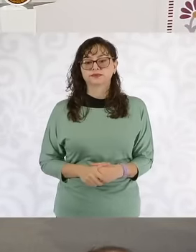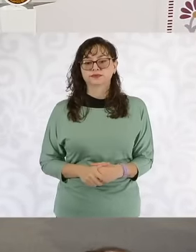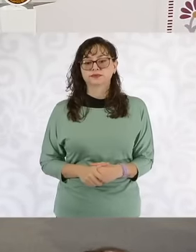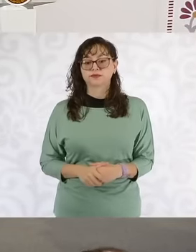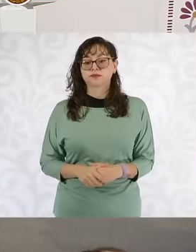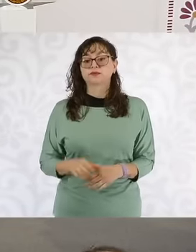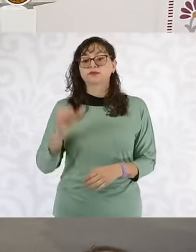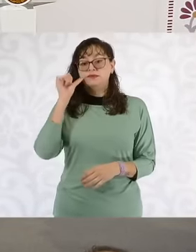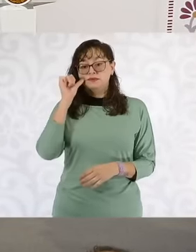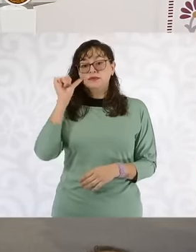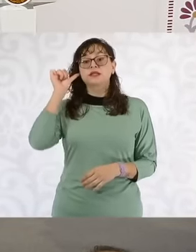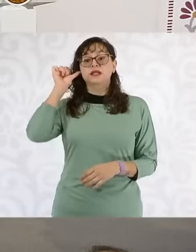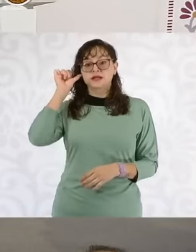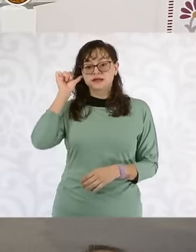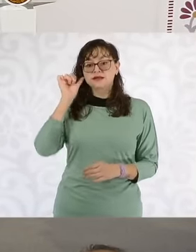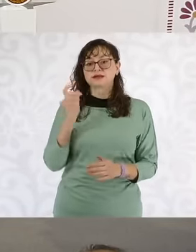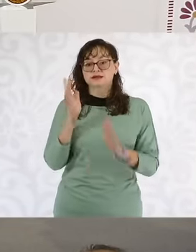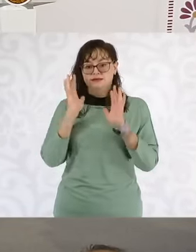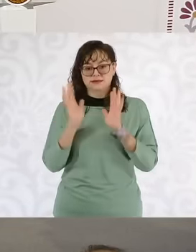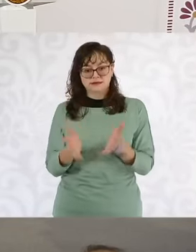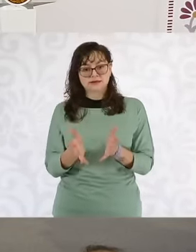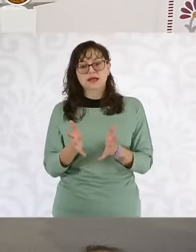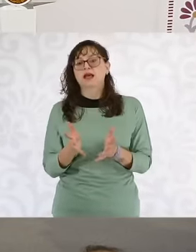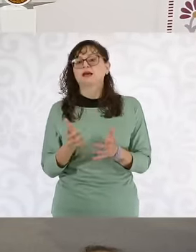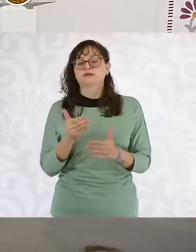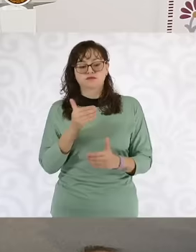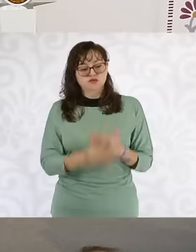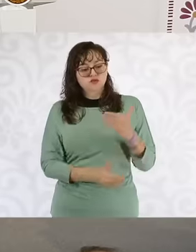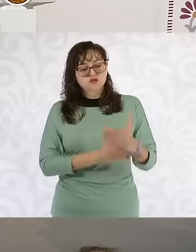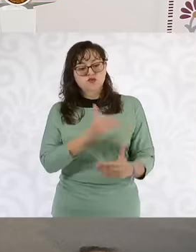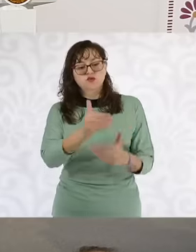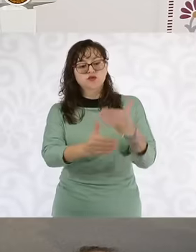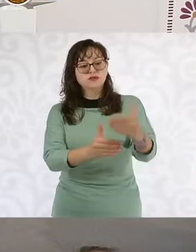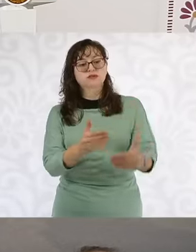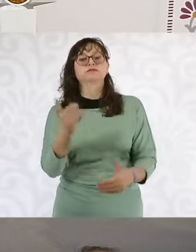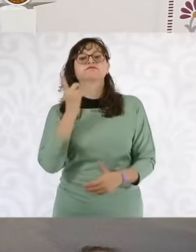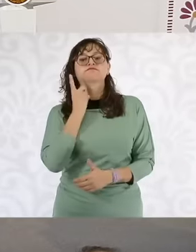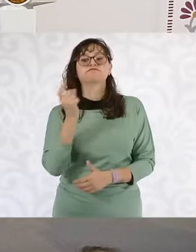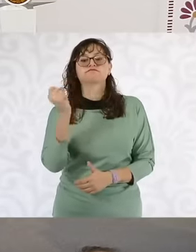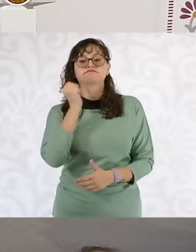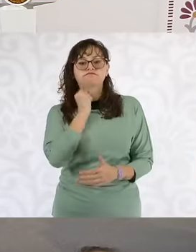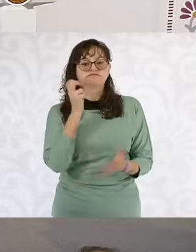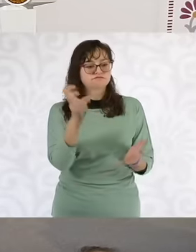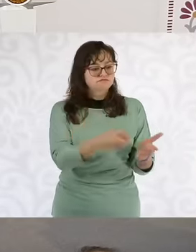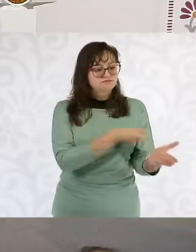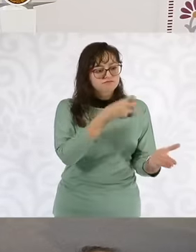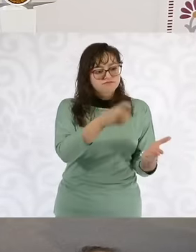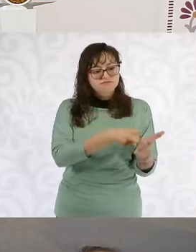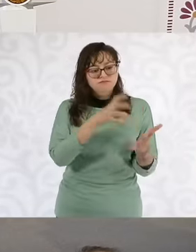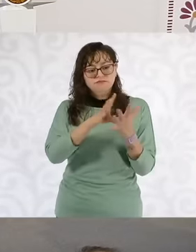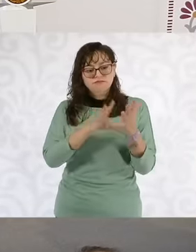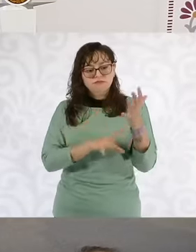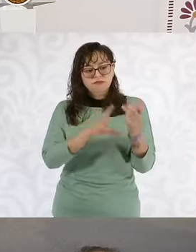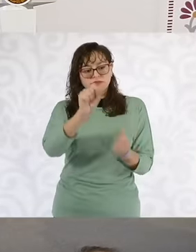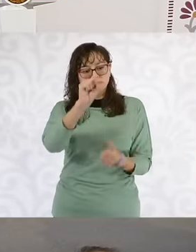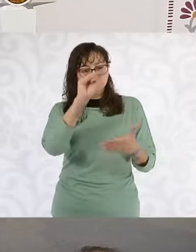the process concluded. The first, please, is the legislative process of the Reform in terms of